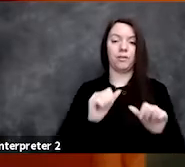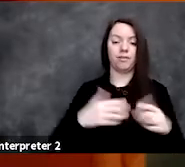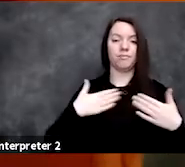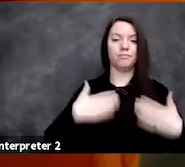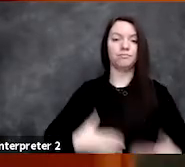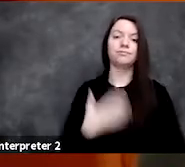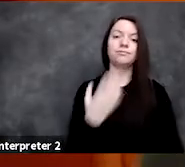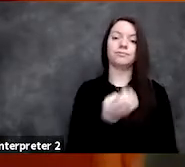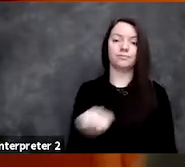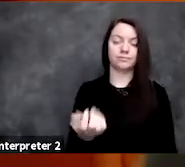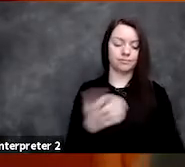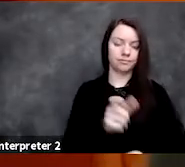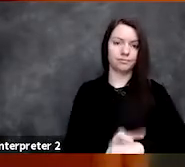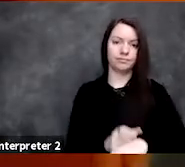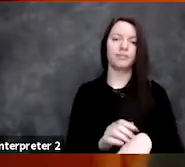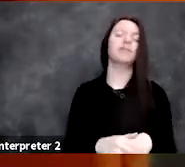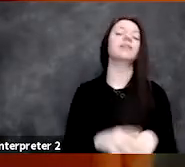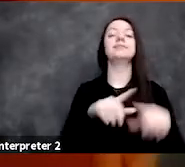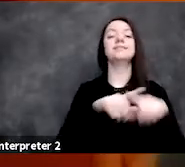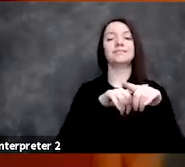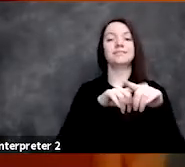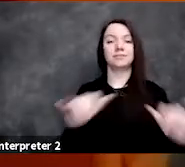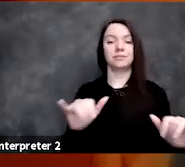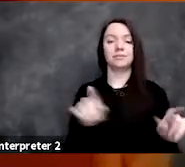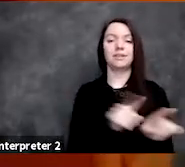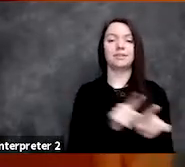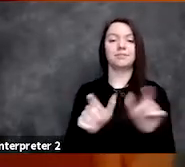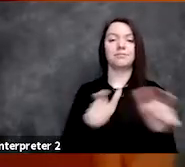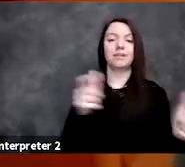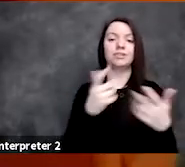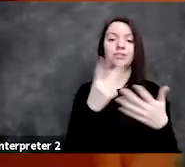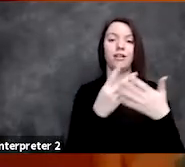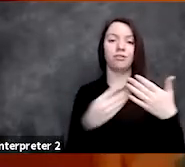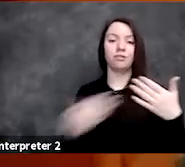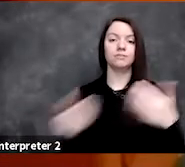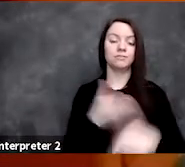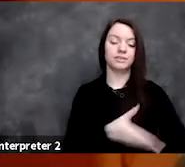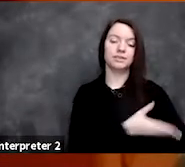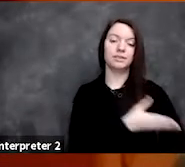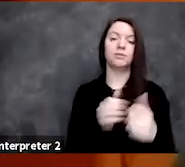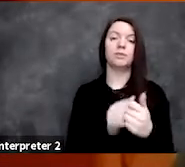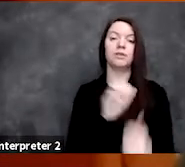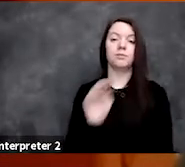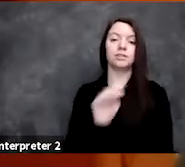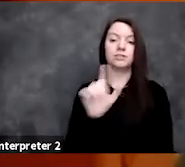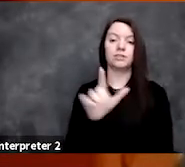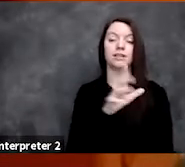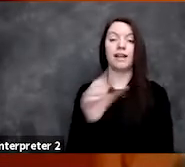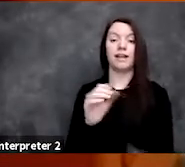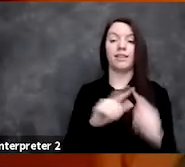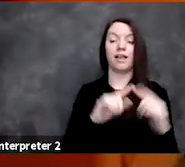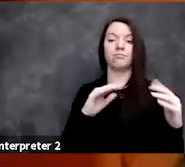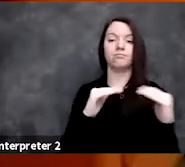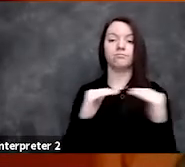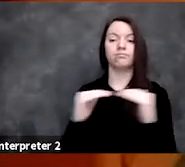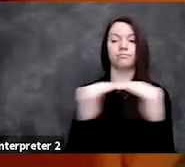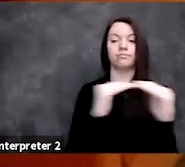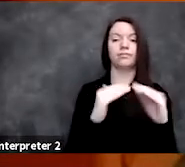even at the same time as major algorithmic advances in machine learning and the democratization of open source software